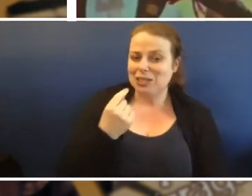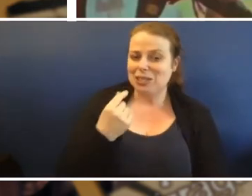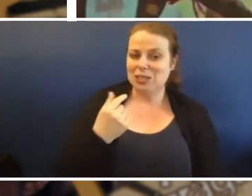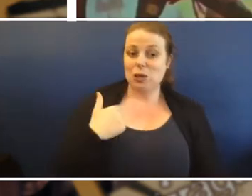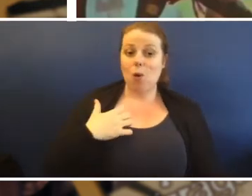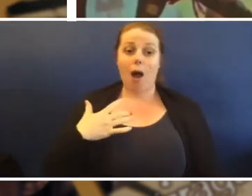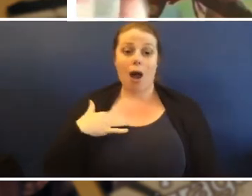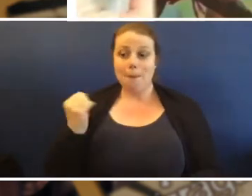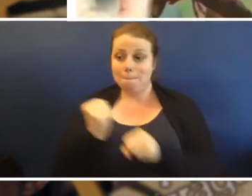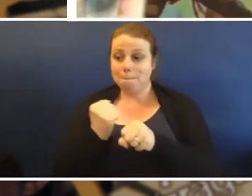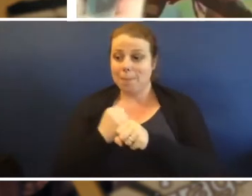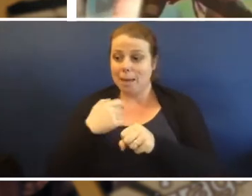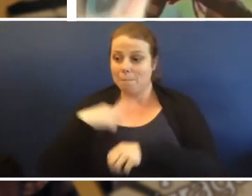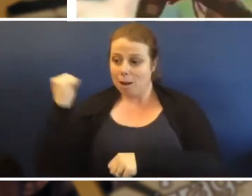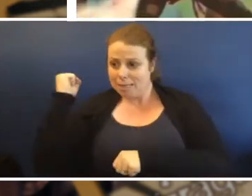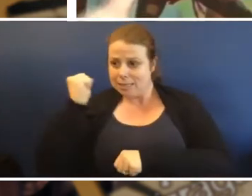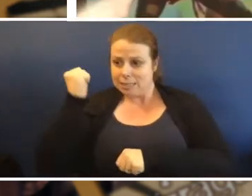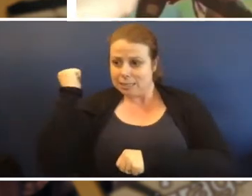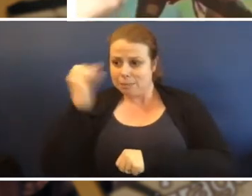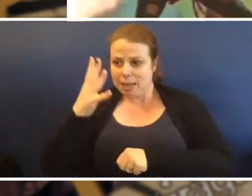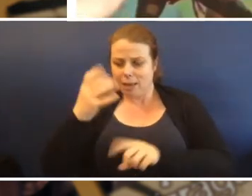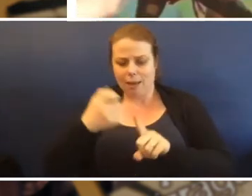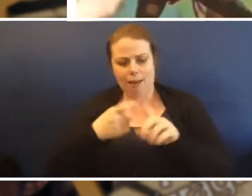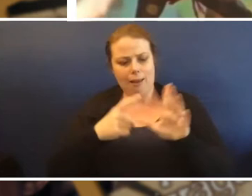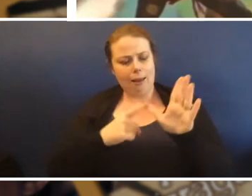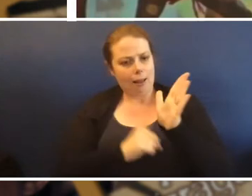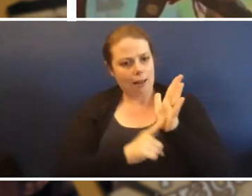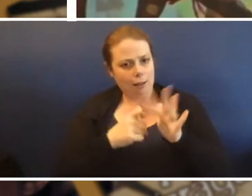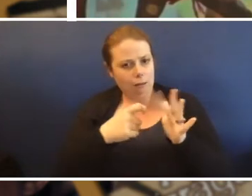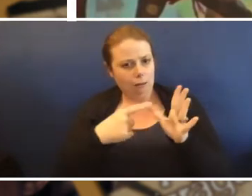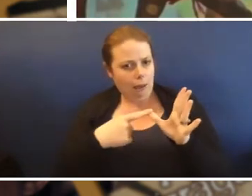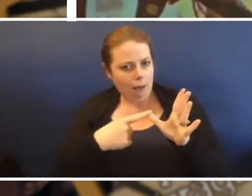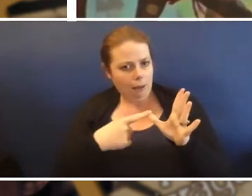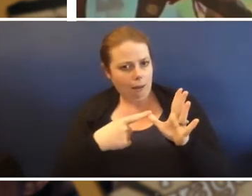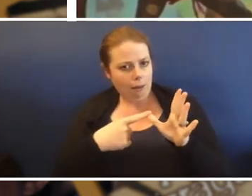So I had my spear, my kalka little one, kalka we call him spear,